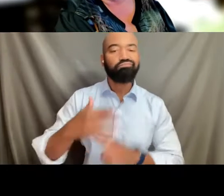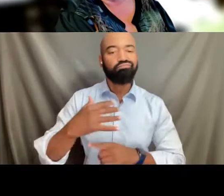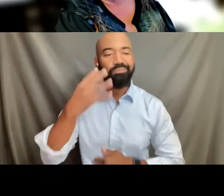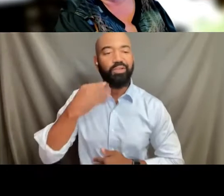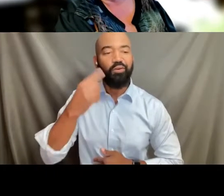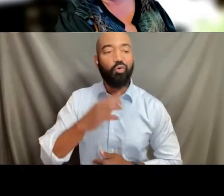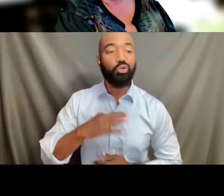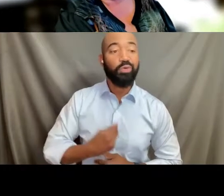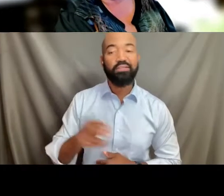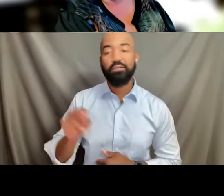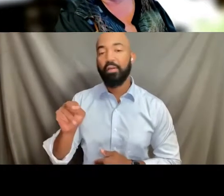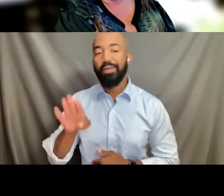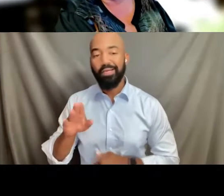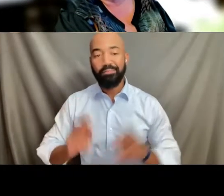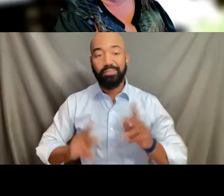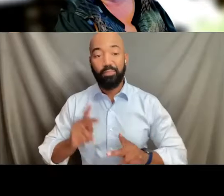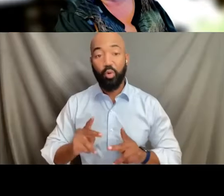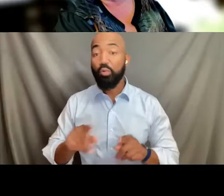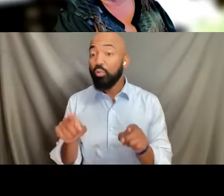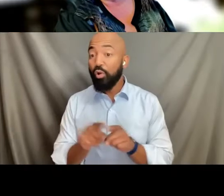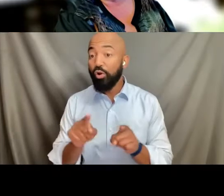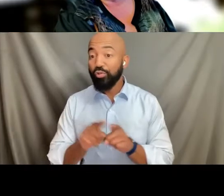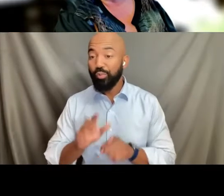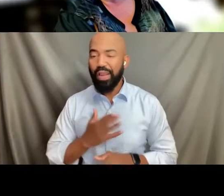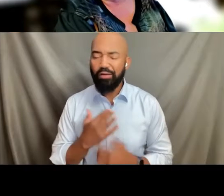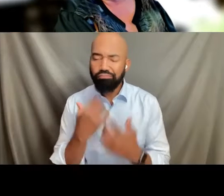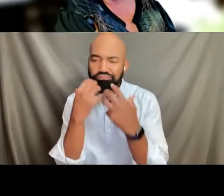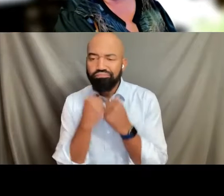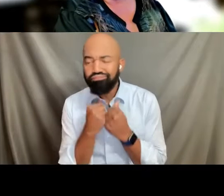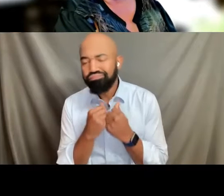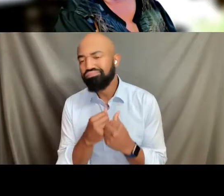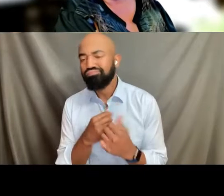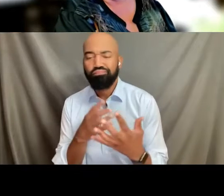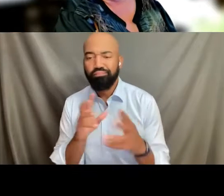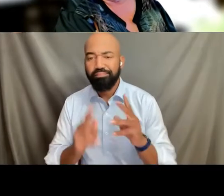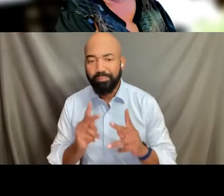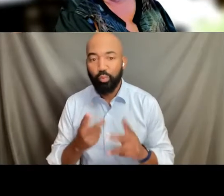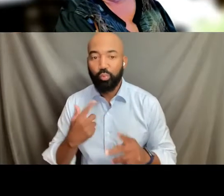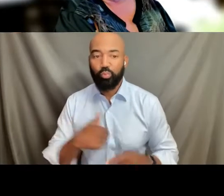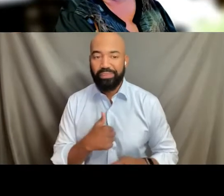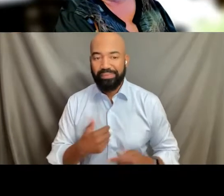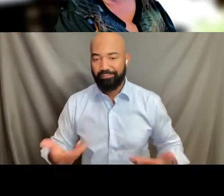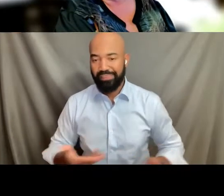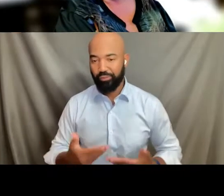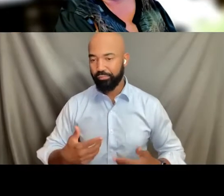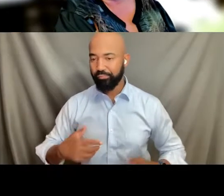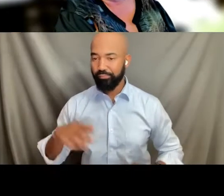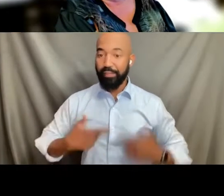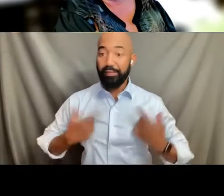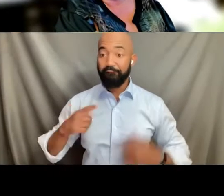and our loved ones in Wisconsin. So we are often asked how do we define